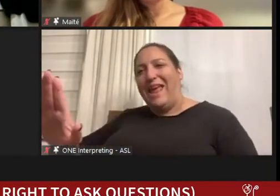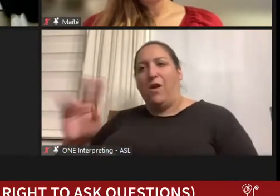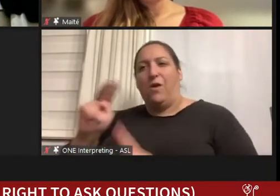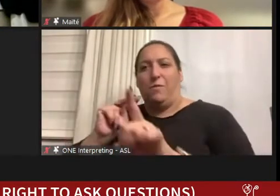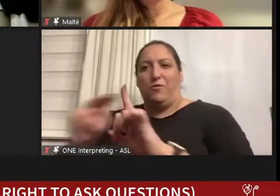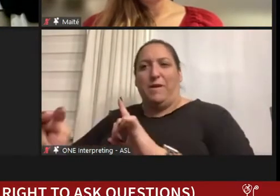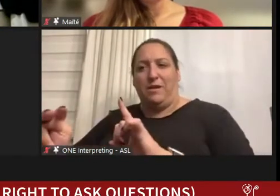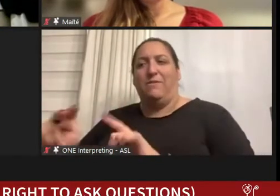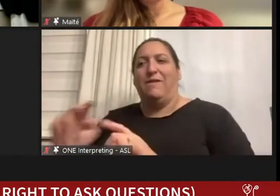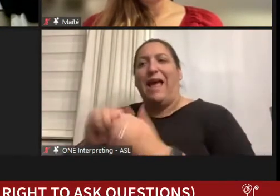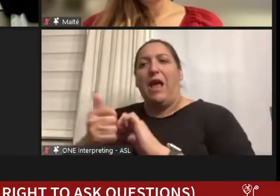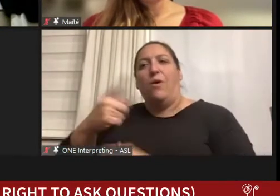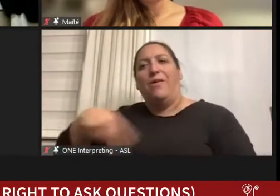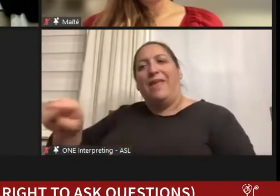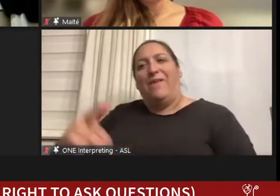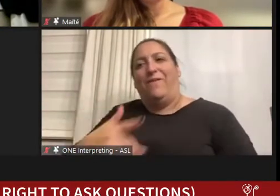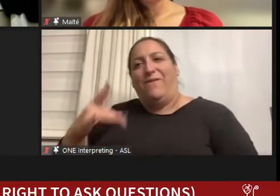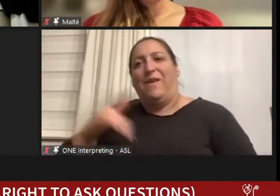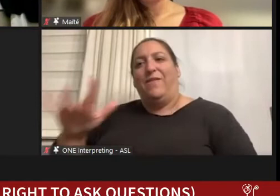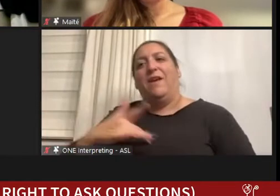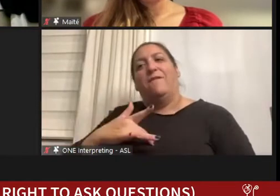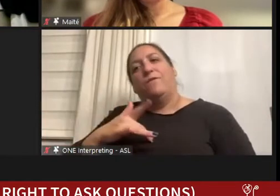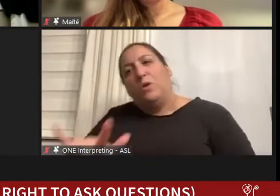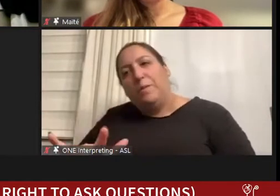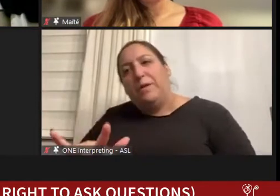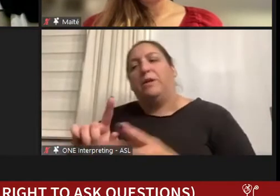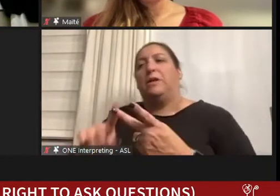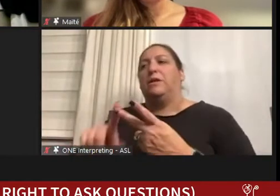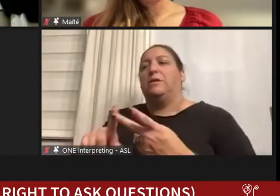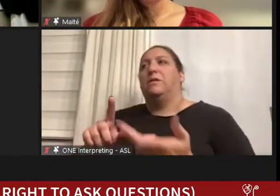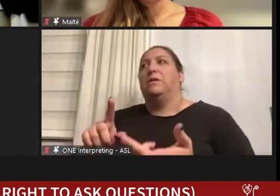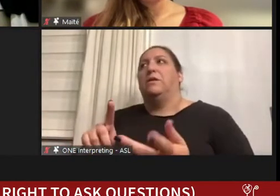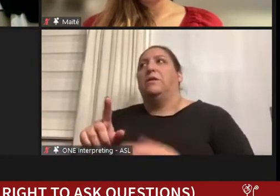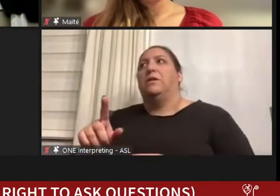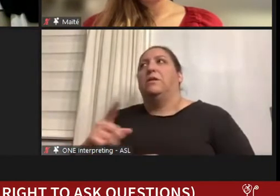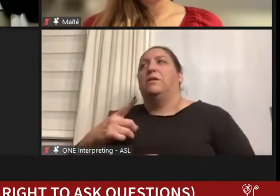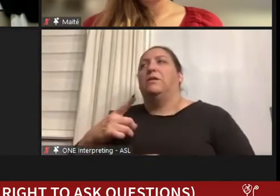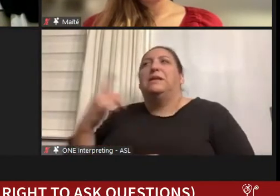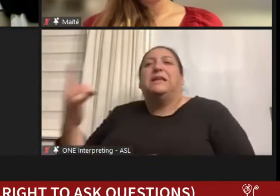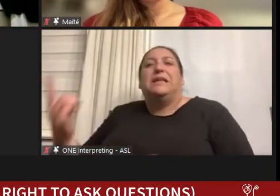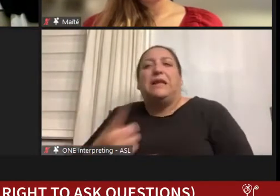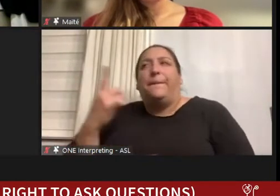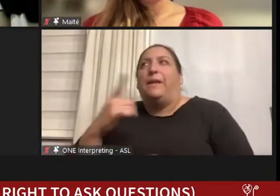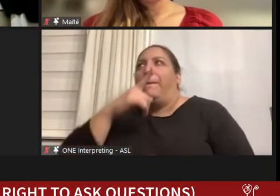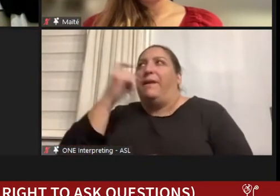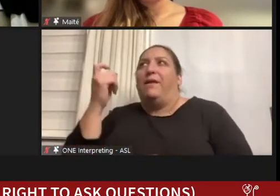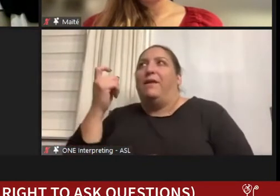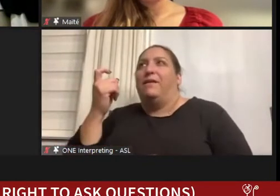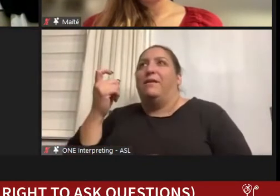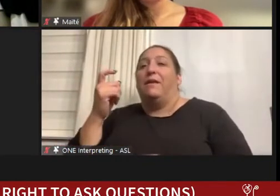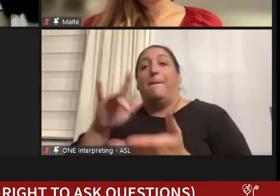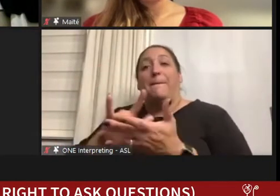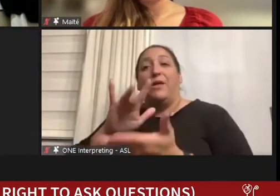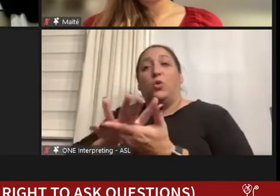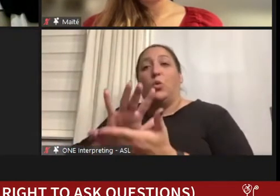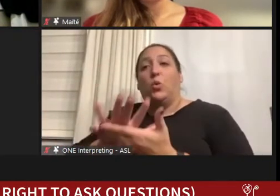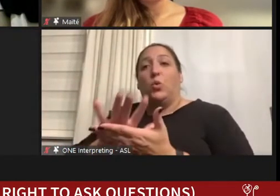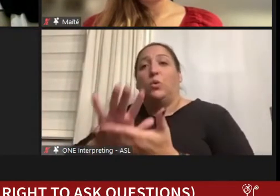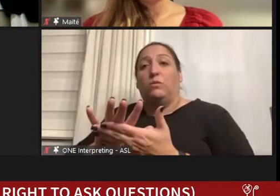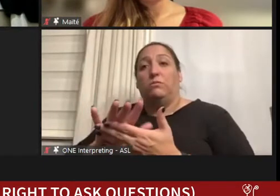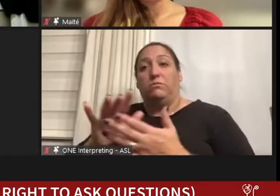feel, their vulnerability, is something that -- because the med school as an athlete it was not